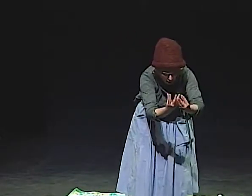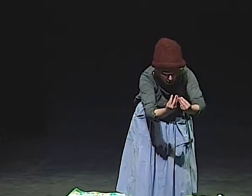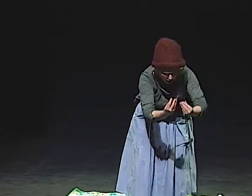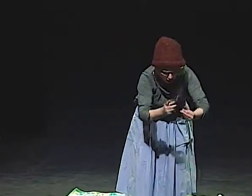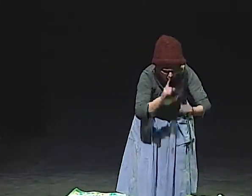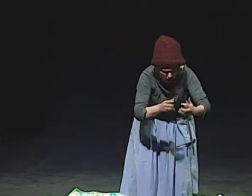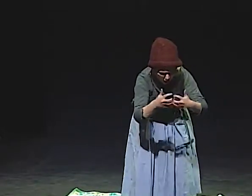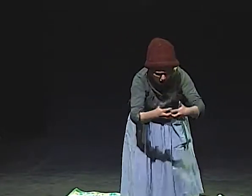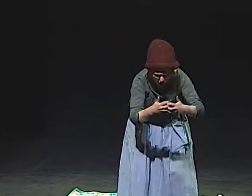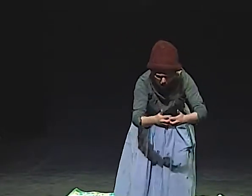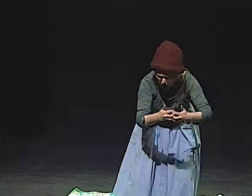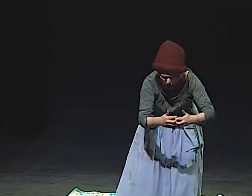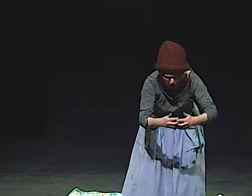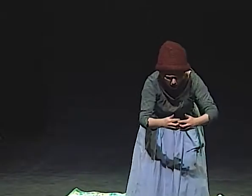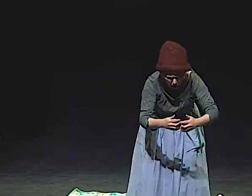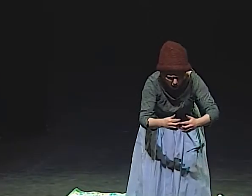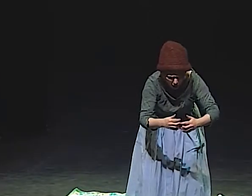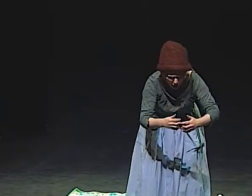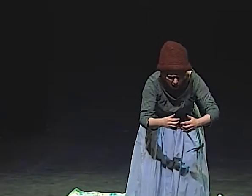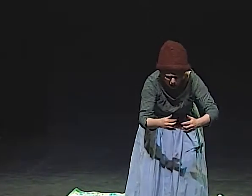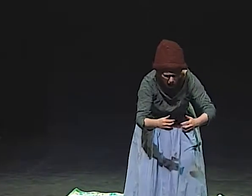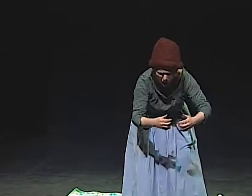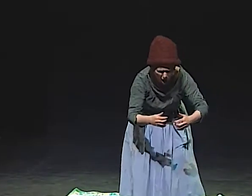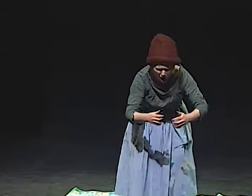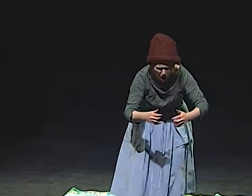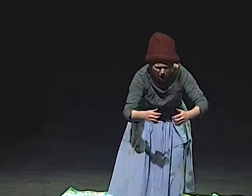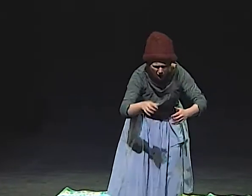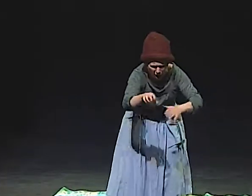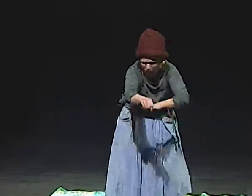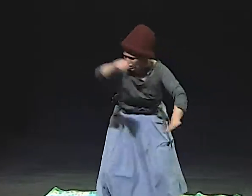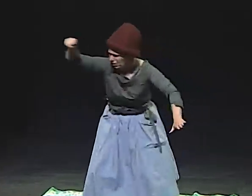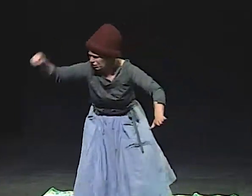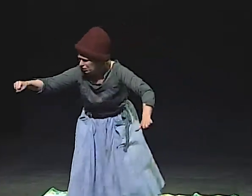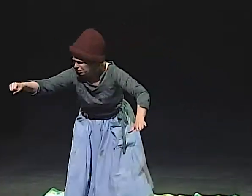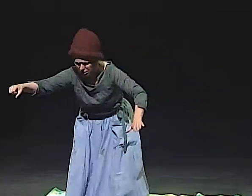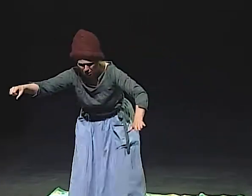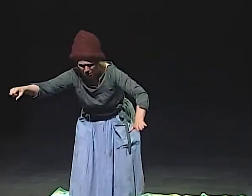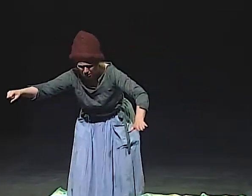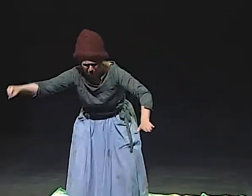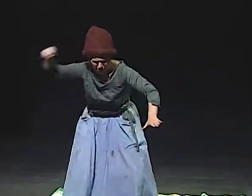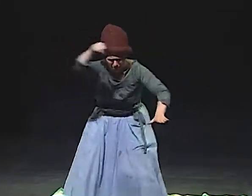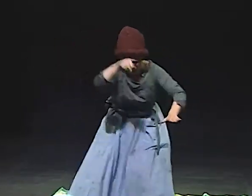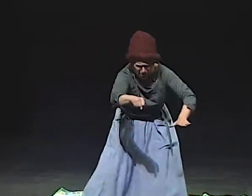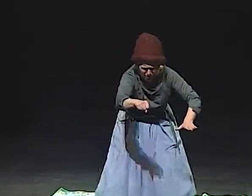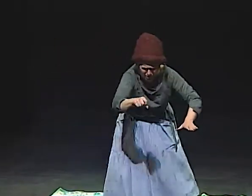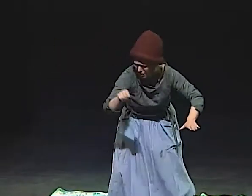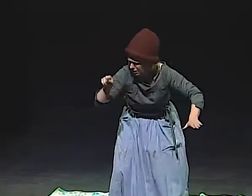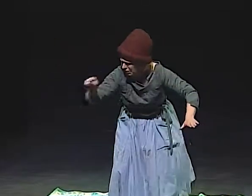I SAW THE LIGHTS, BUT AN ANSWERING MACHINE PICKED UP. I PUT THE RECEIVER BACK ON ITS CRADLE,